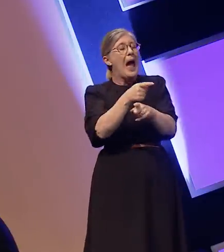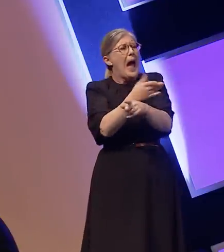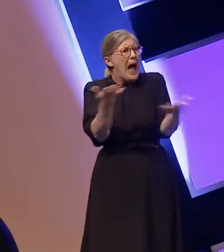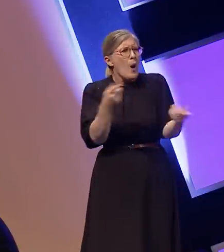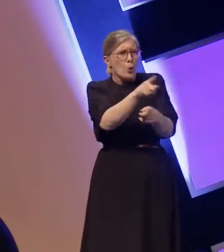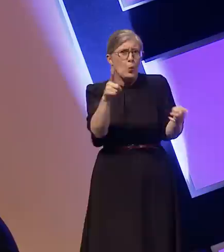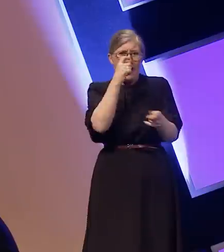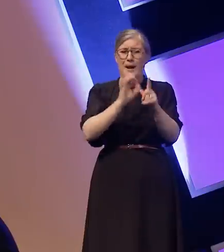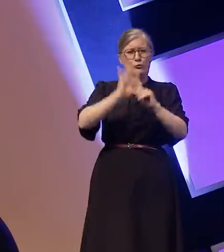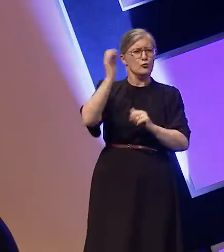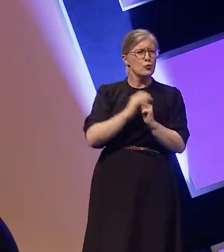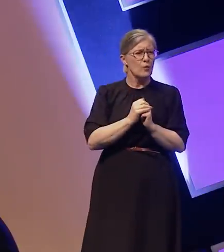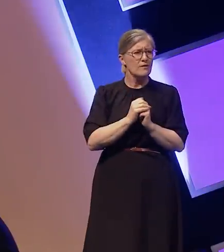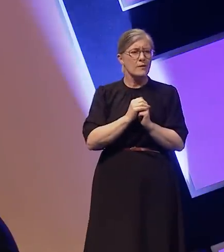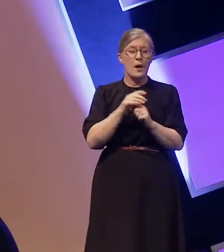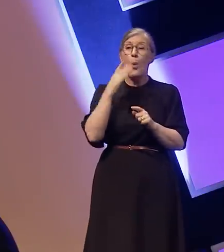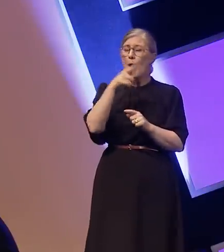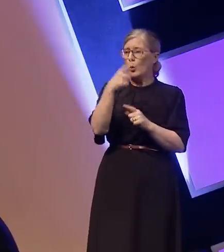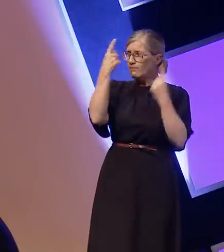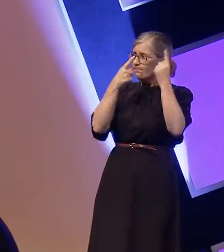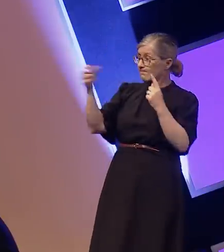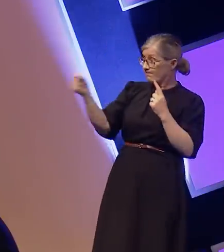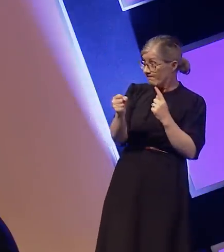we are no longer prepared to be your inspiration token on-screen.